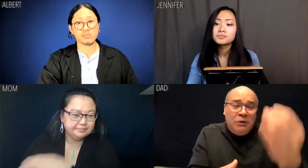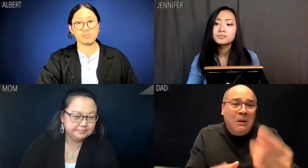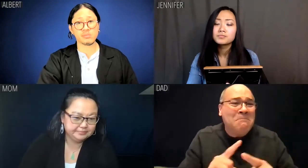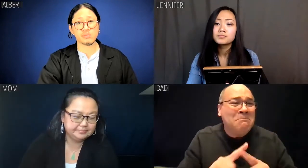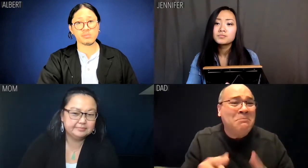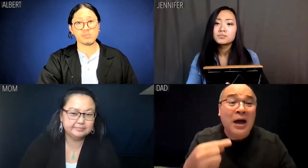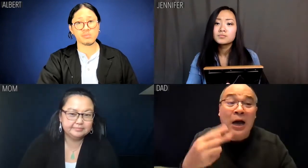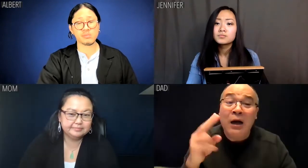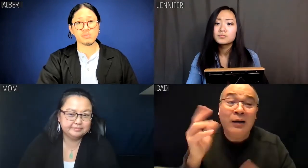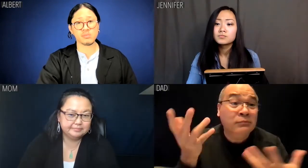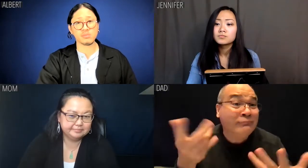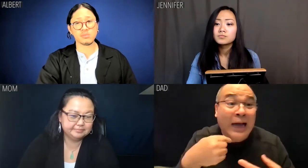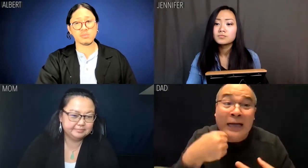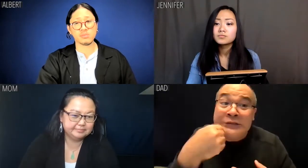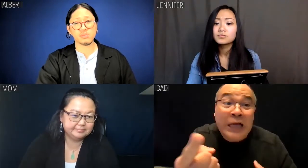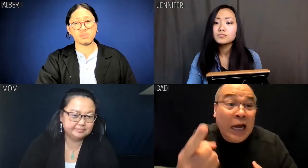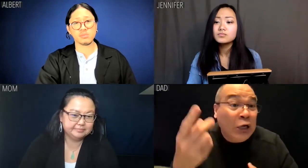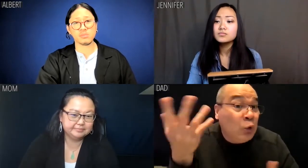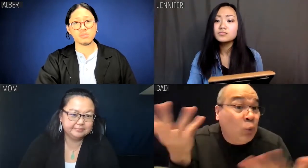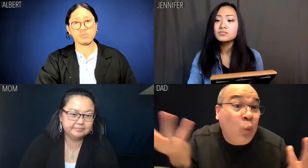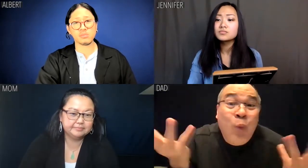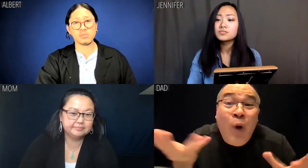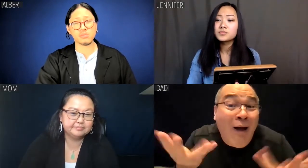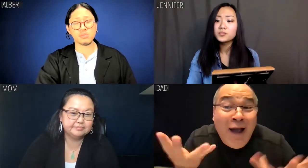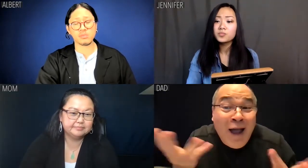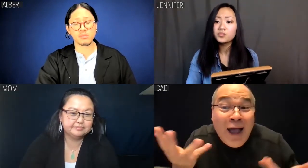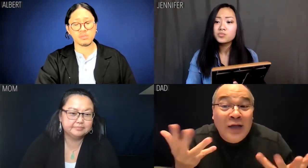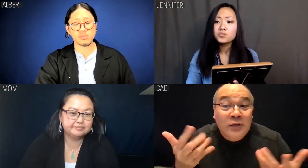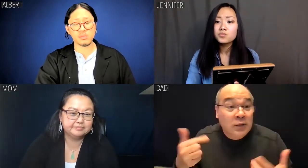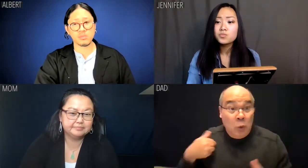You two have every advantage we could provide.